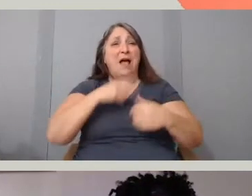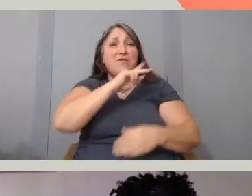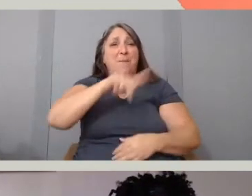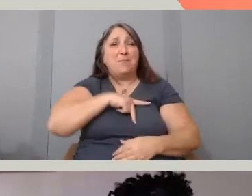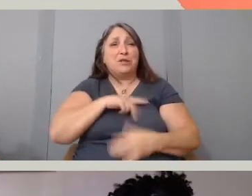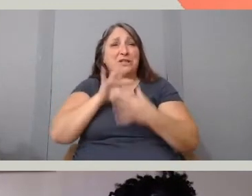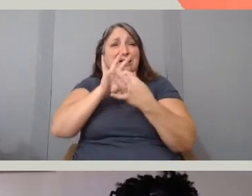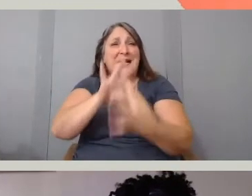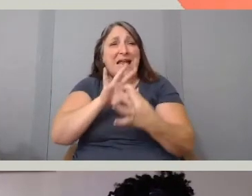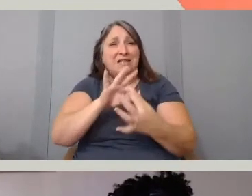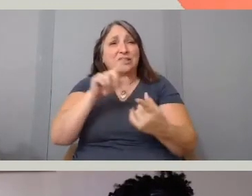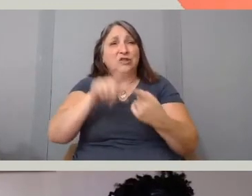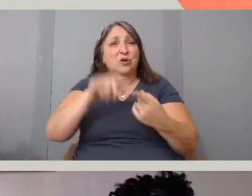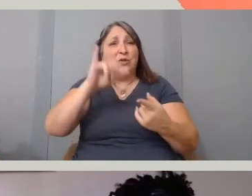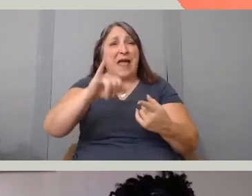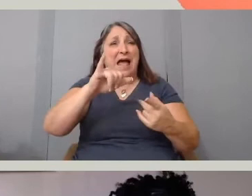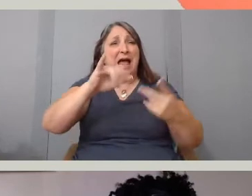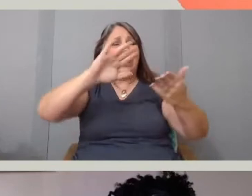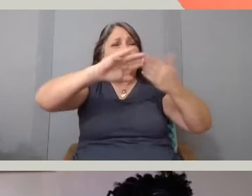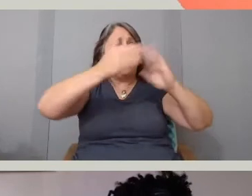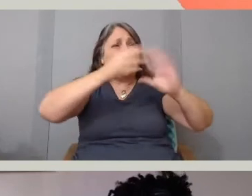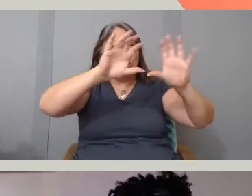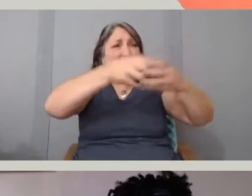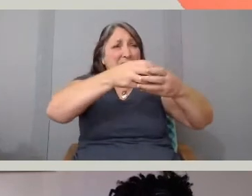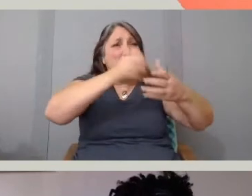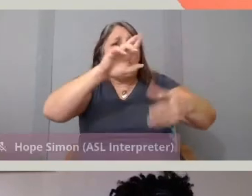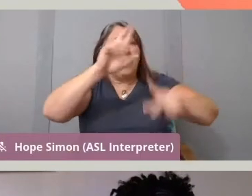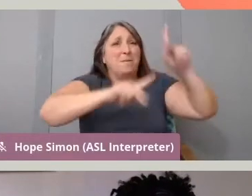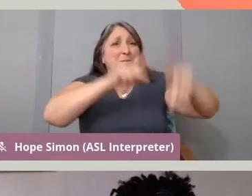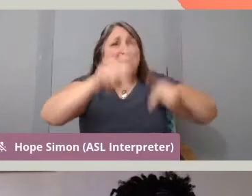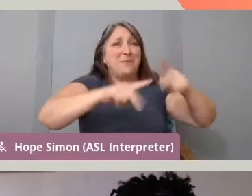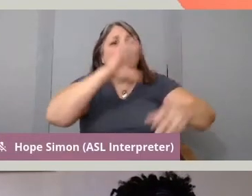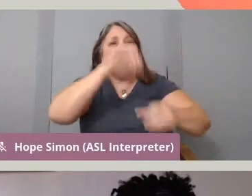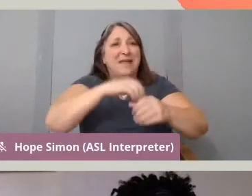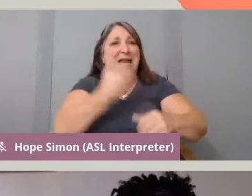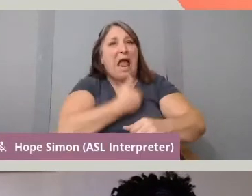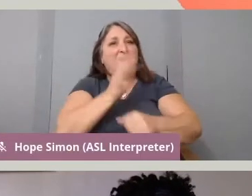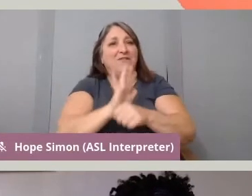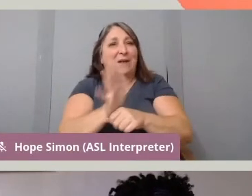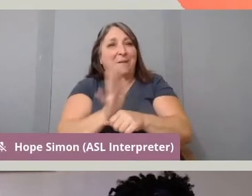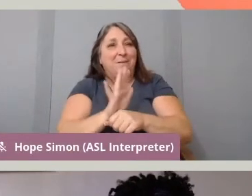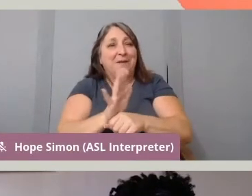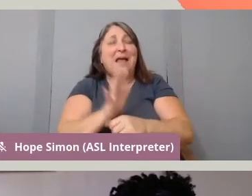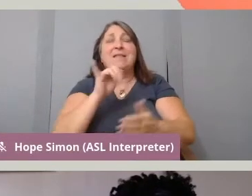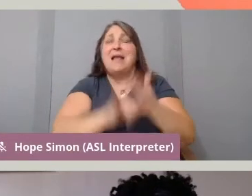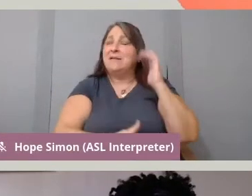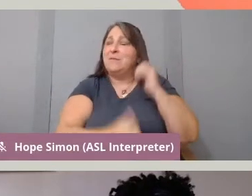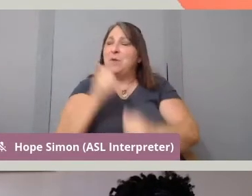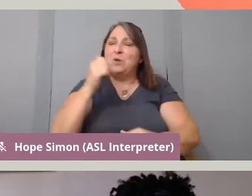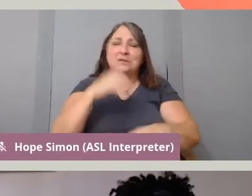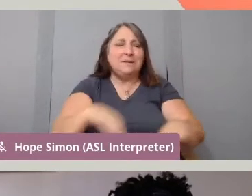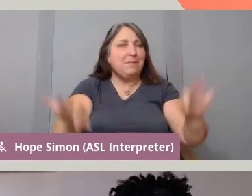or the individuals within our piece. And I think that will be the most important. It's an extremely powerful,